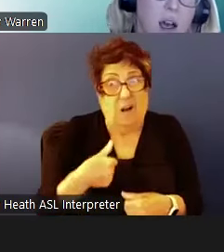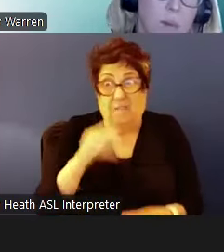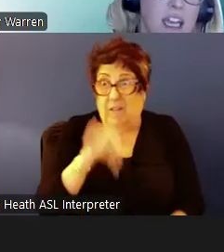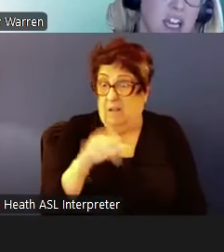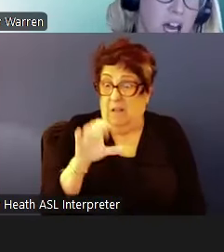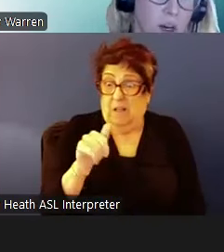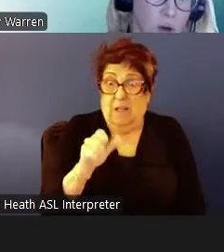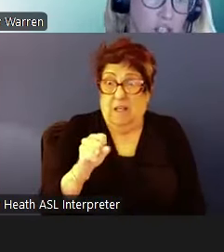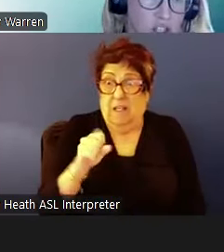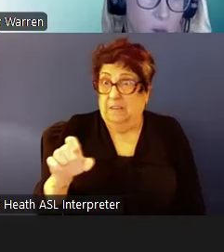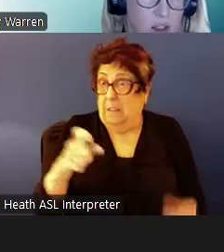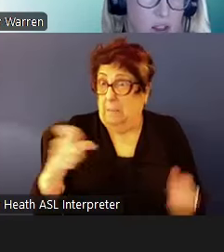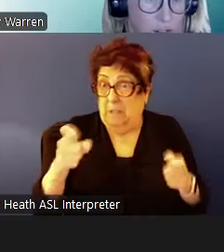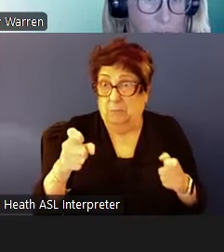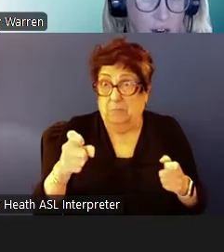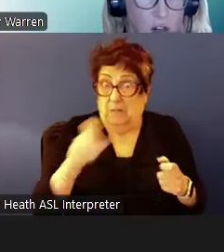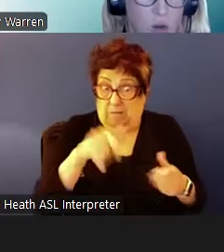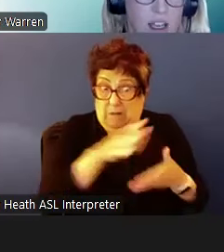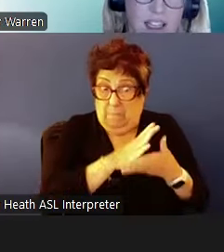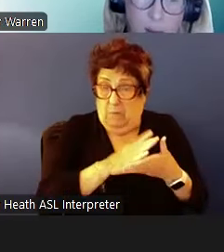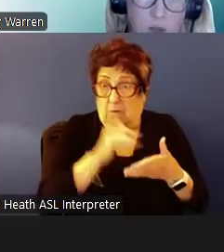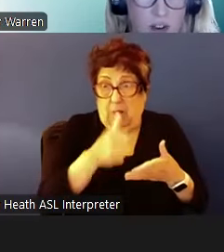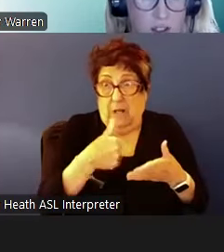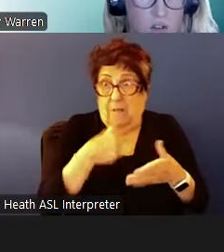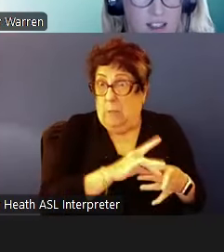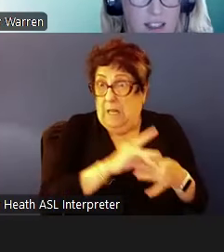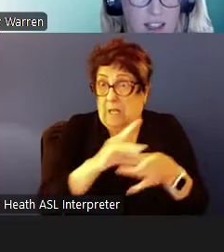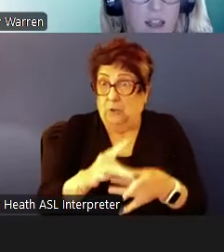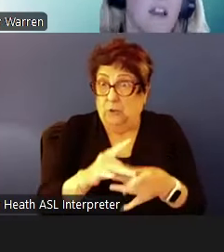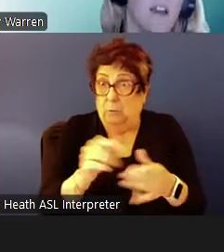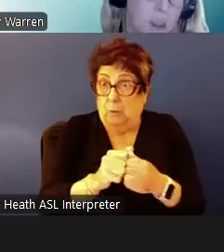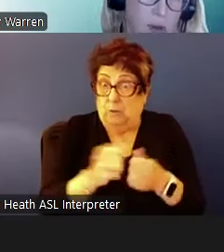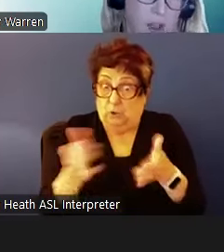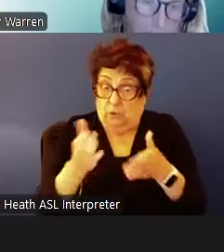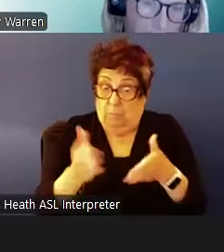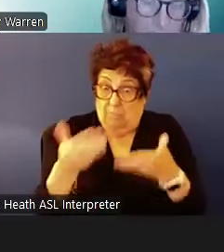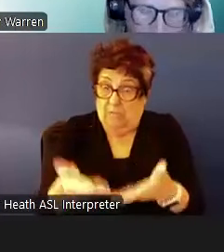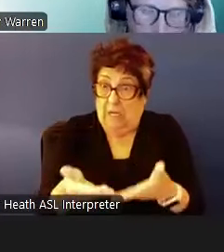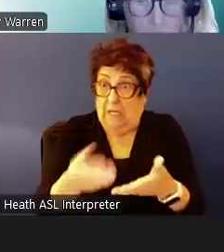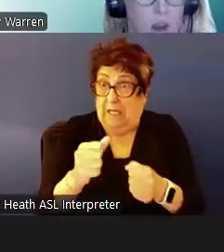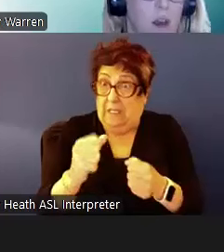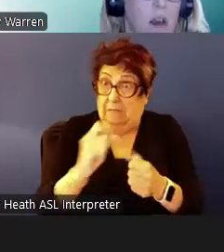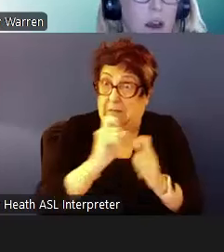at PHA having a relationship with a service provider to provide service like that can be key.